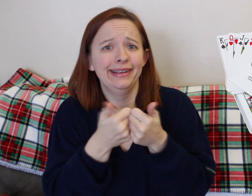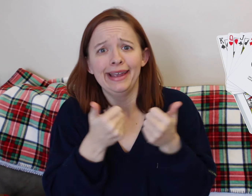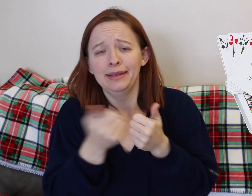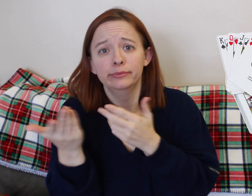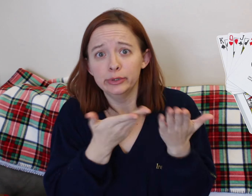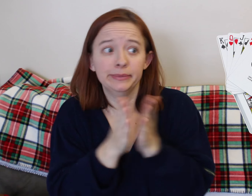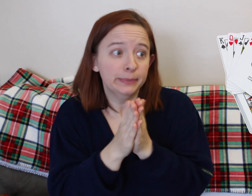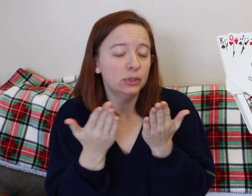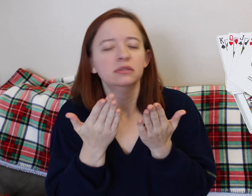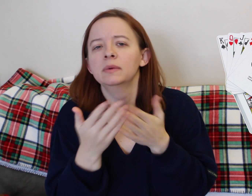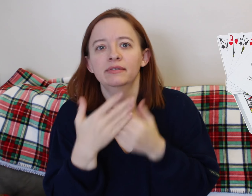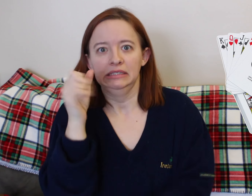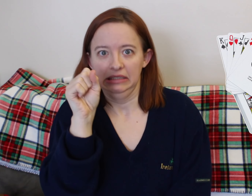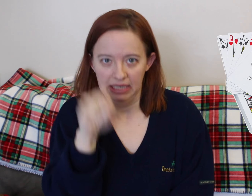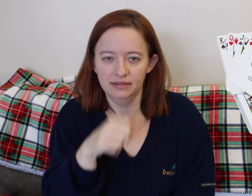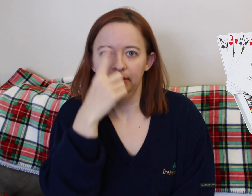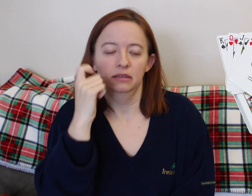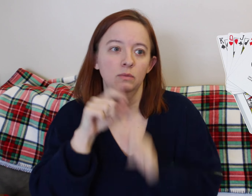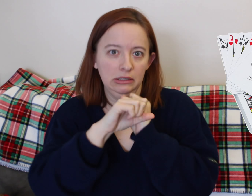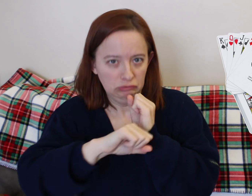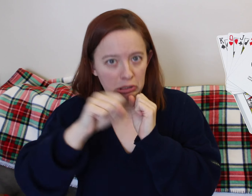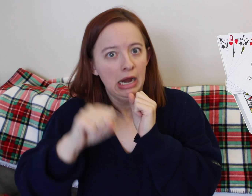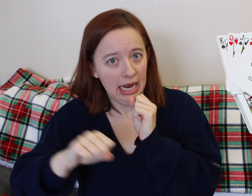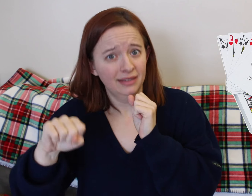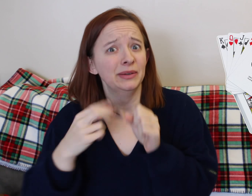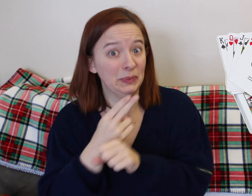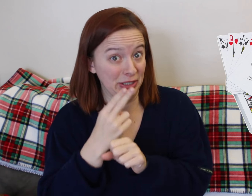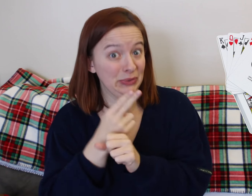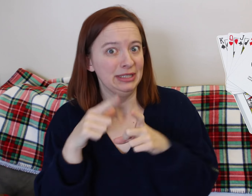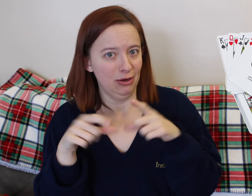Yes! Well... here's the thing.